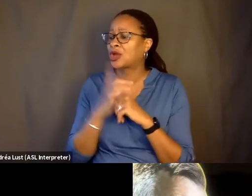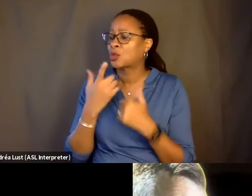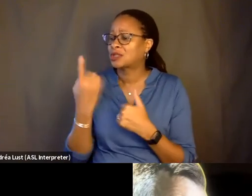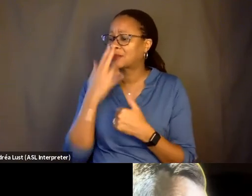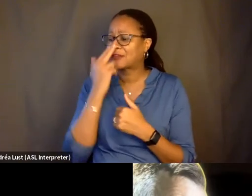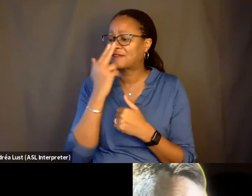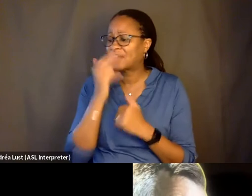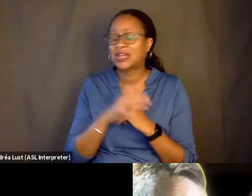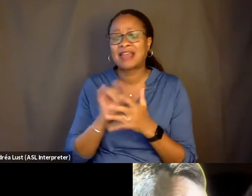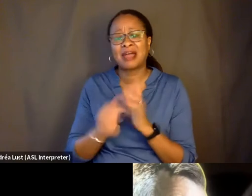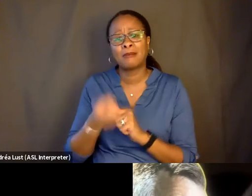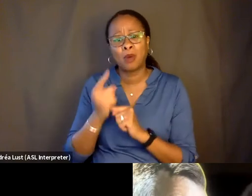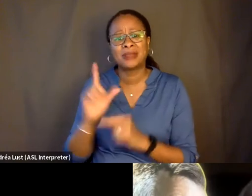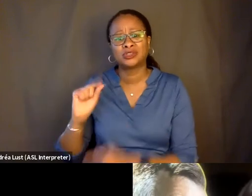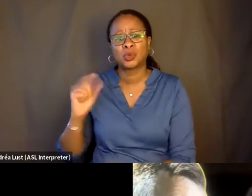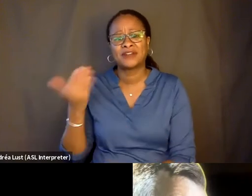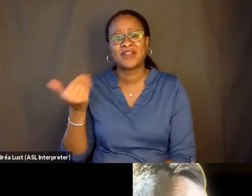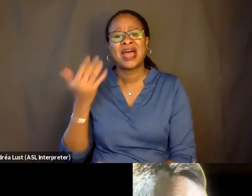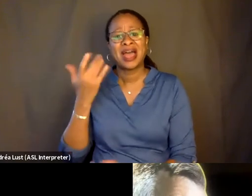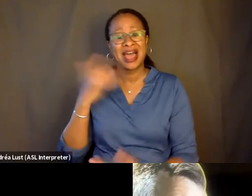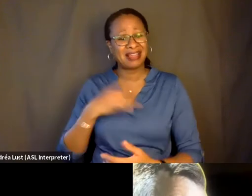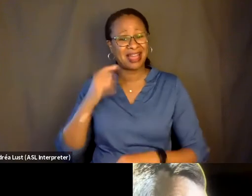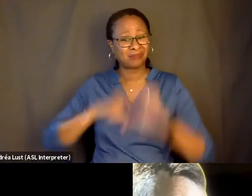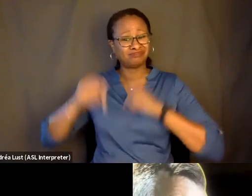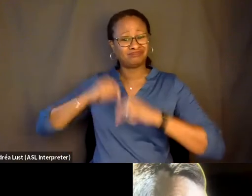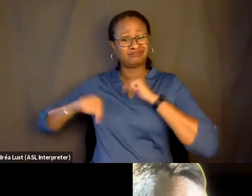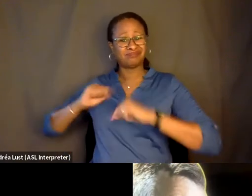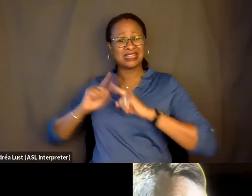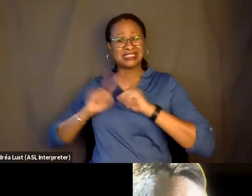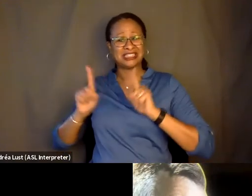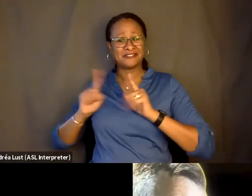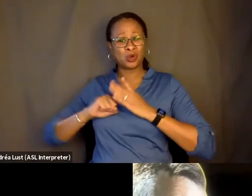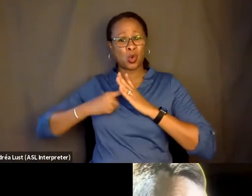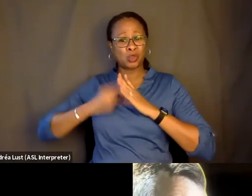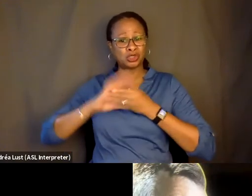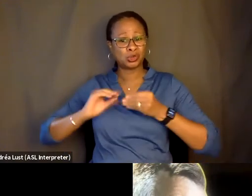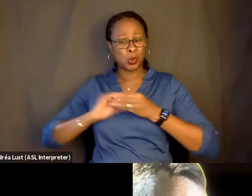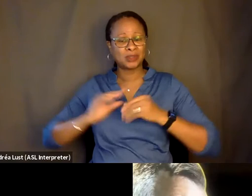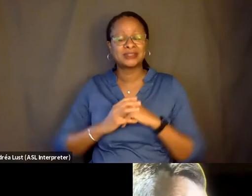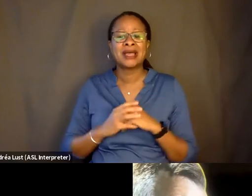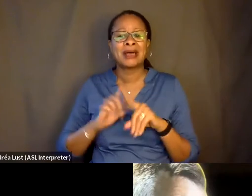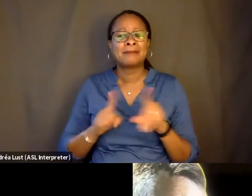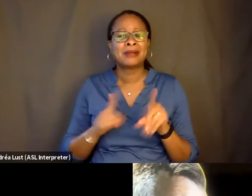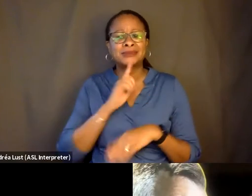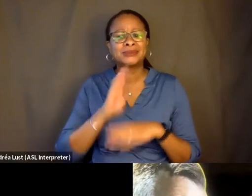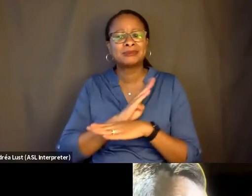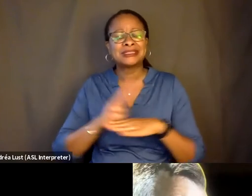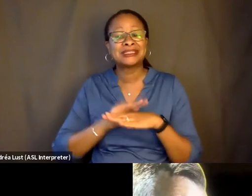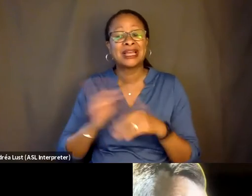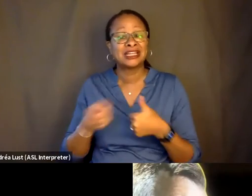And so I like tracing back all the different origin stories. But certainly the initial conversation with my dad